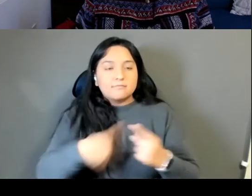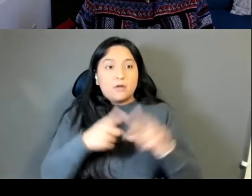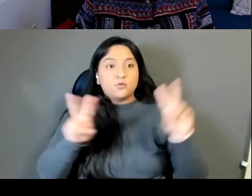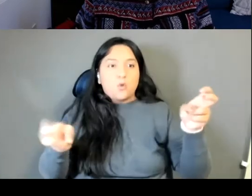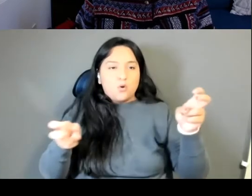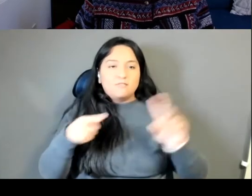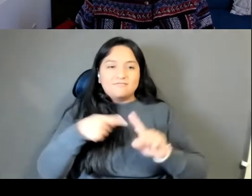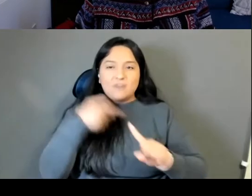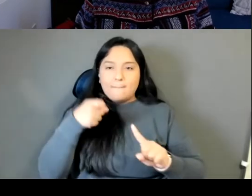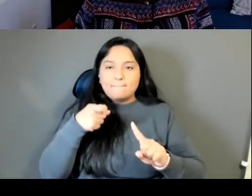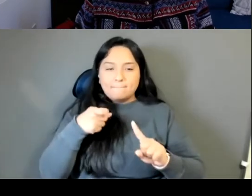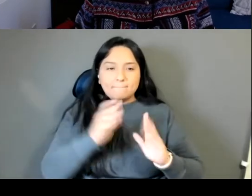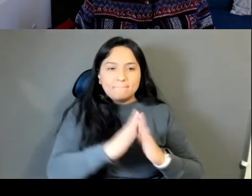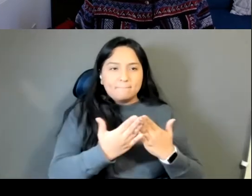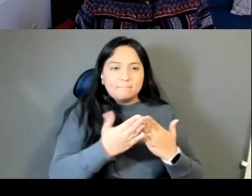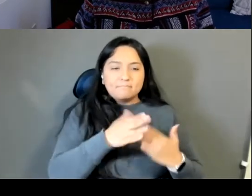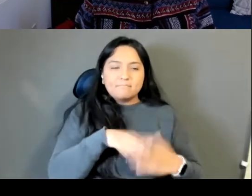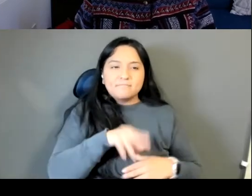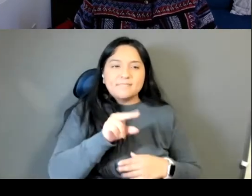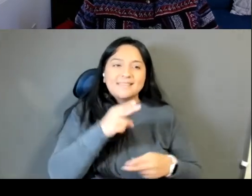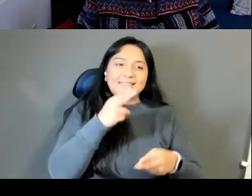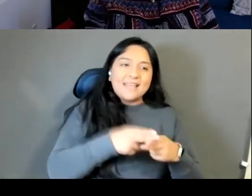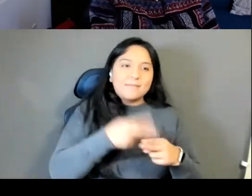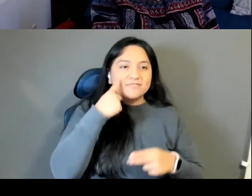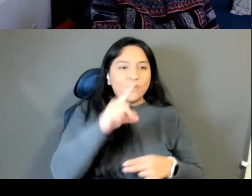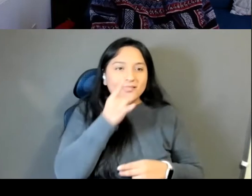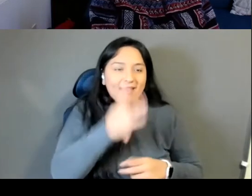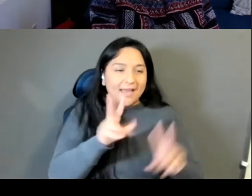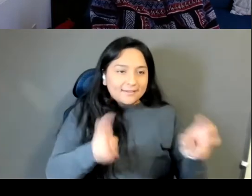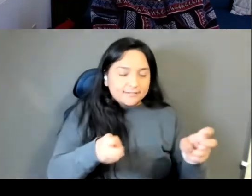I feel like I marked up half of the book as I was reading it and as soon as I read a digital